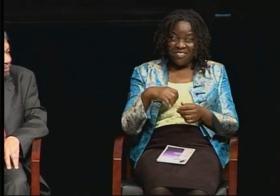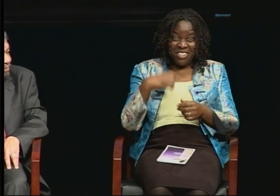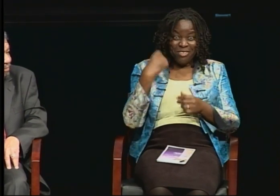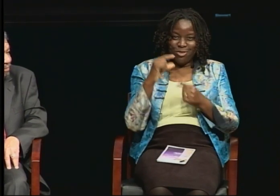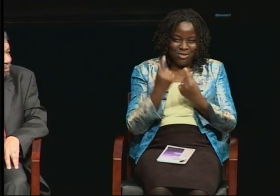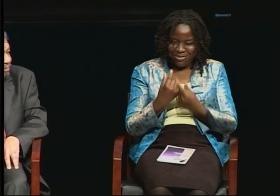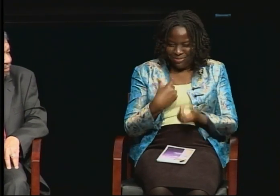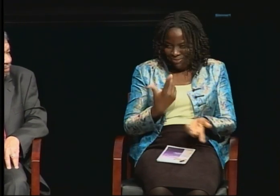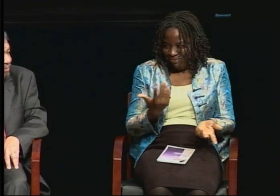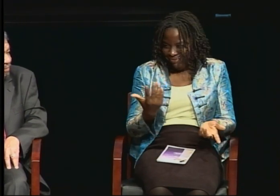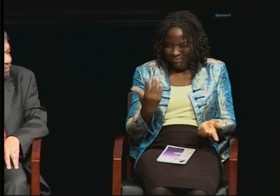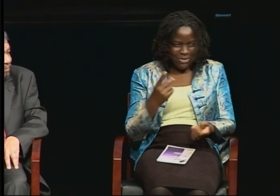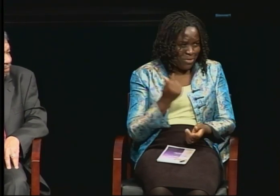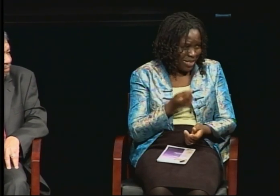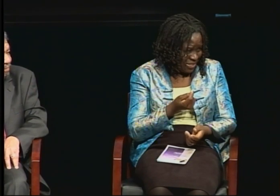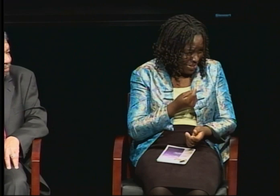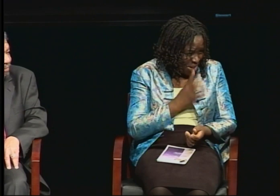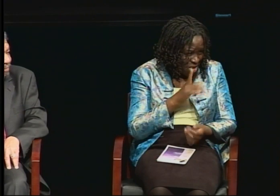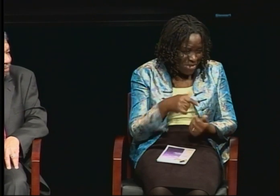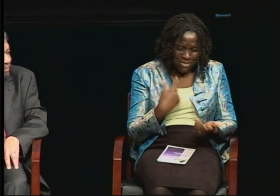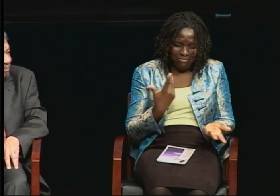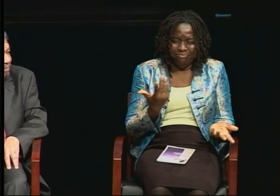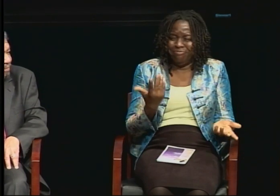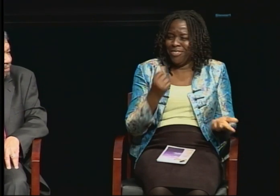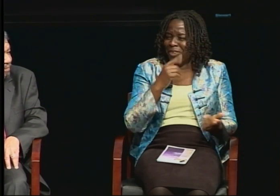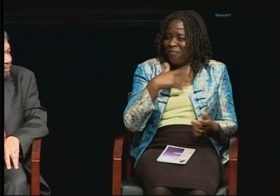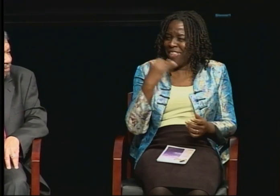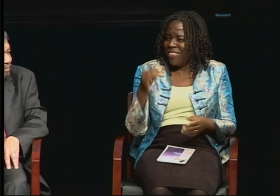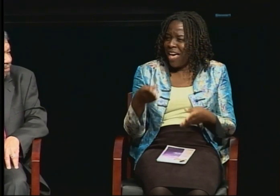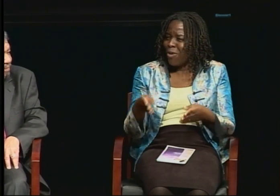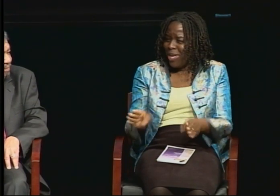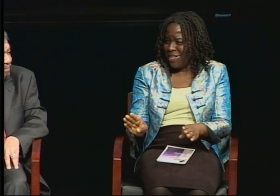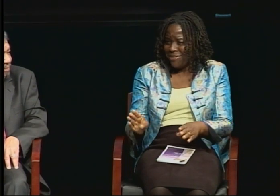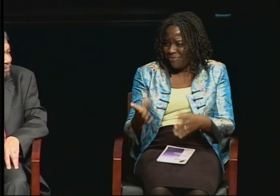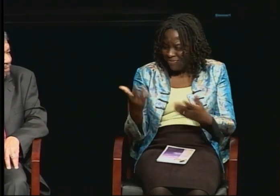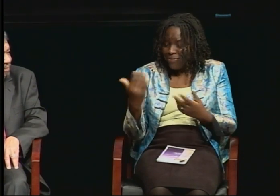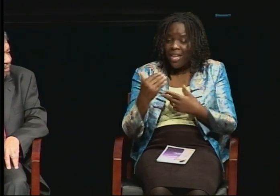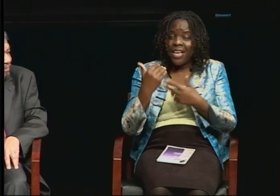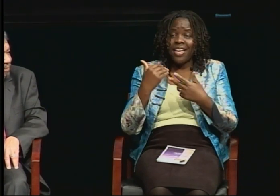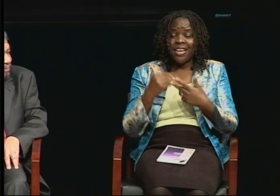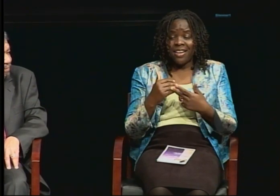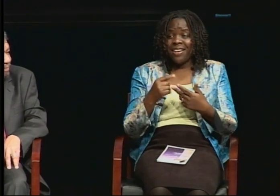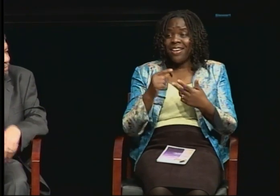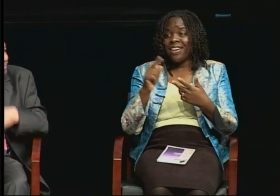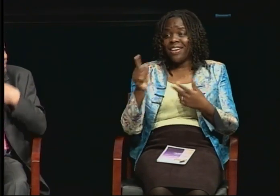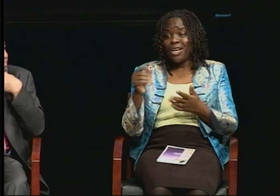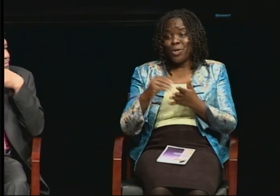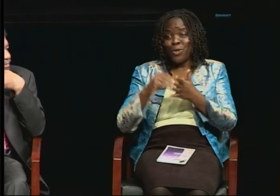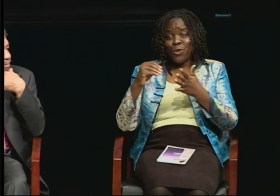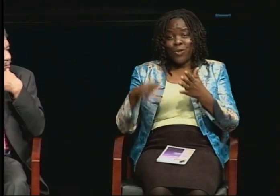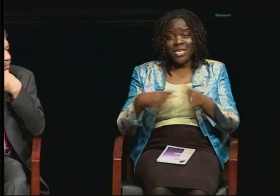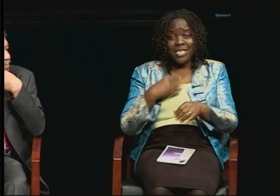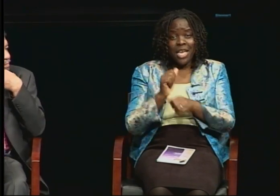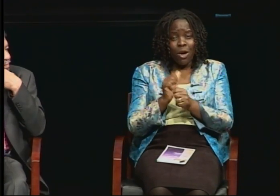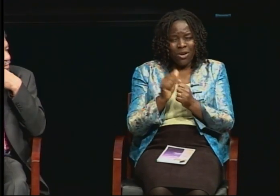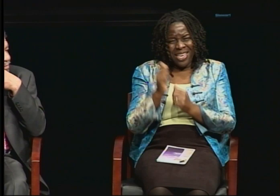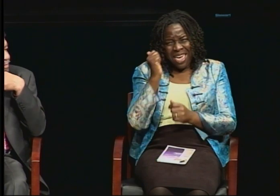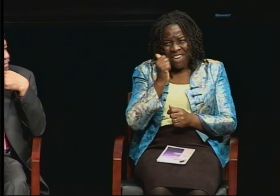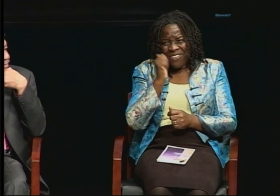The students that I work with on a daily basis and that I interact with challenge me. Do I think that I'm better?